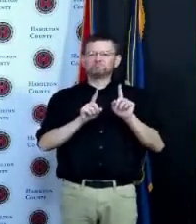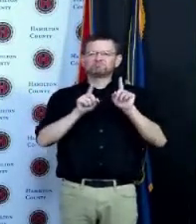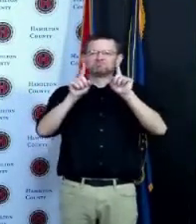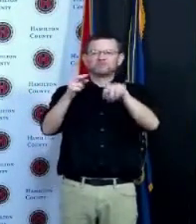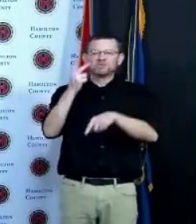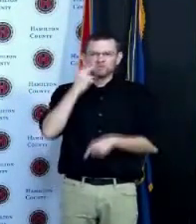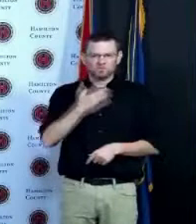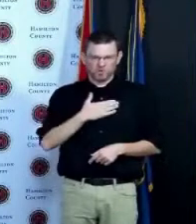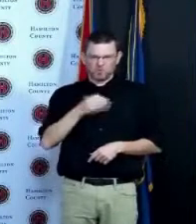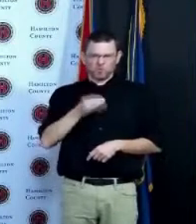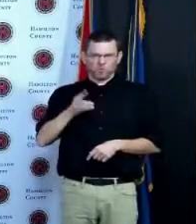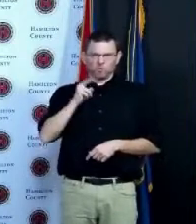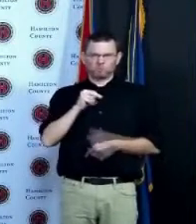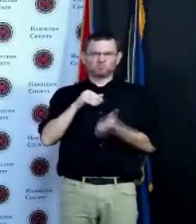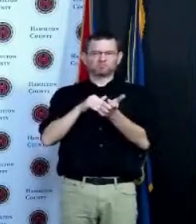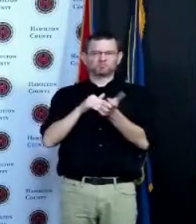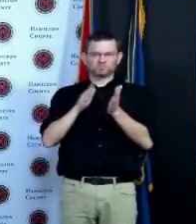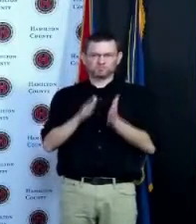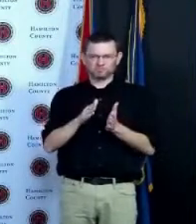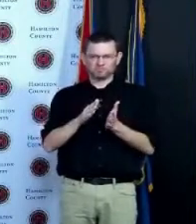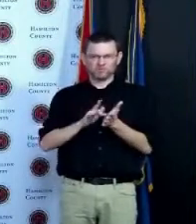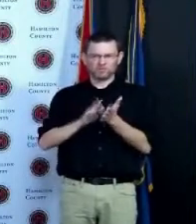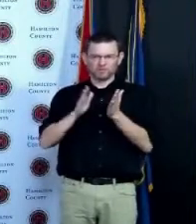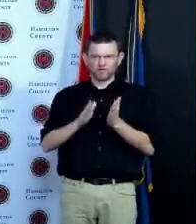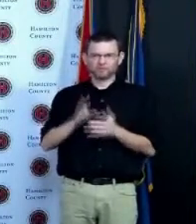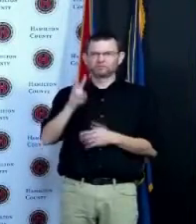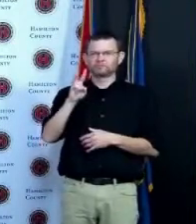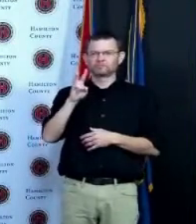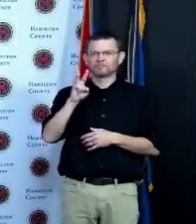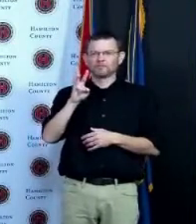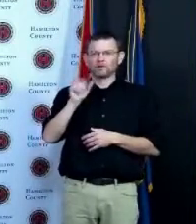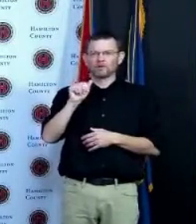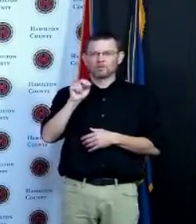names of course he said I can't tell you the number of people who have coming in here that are